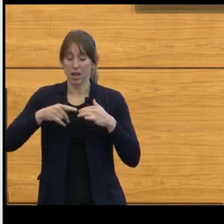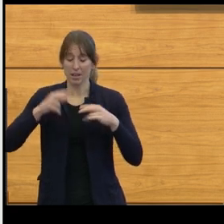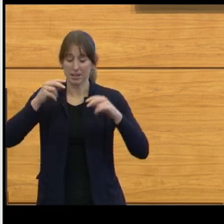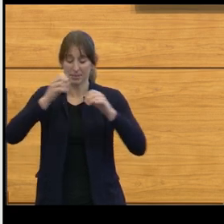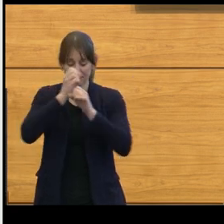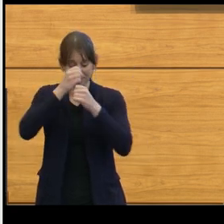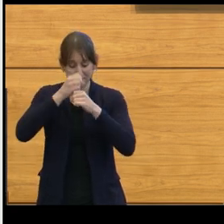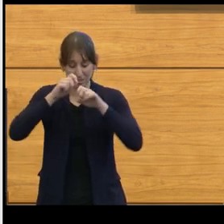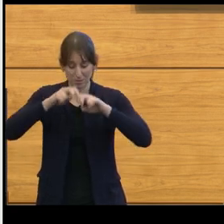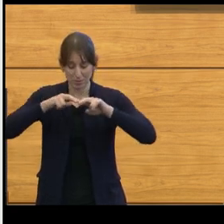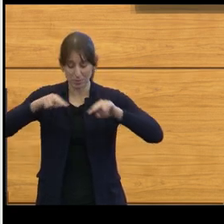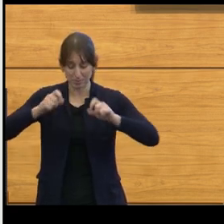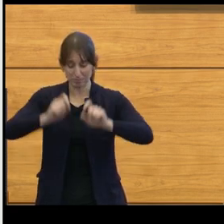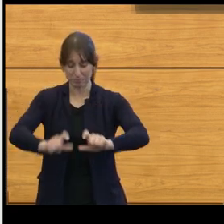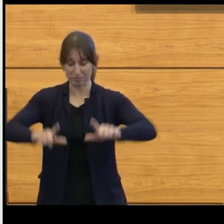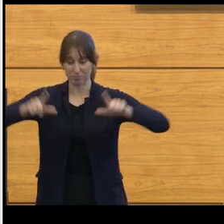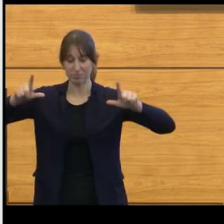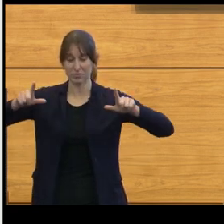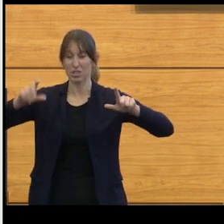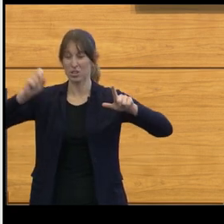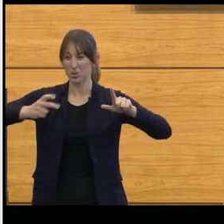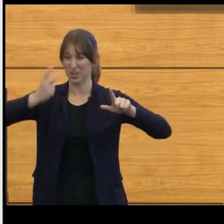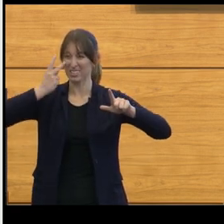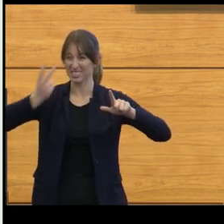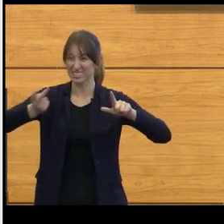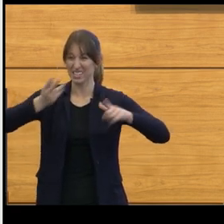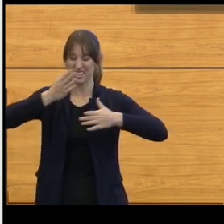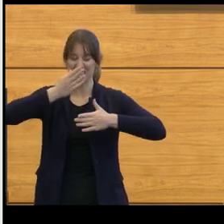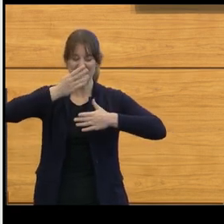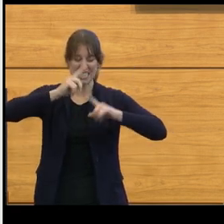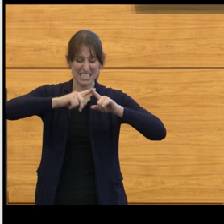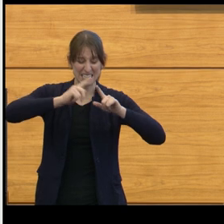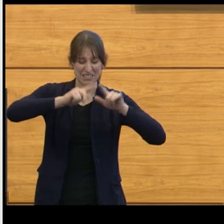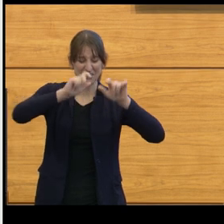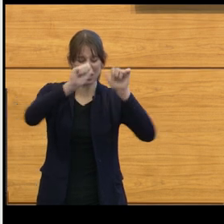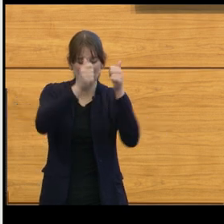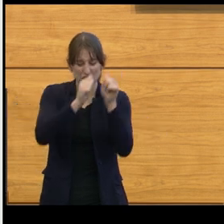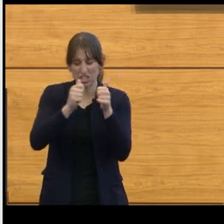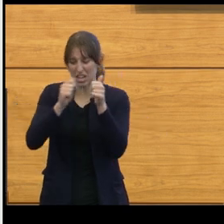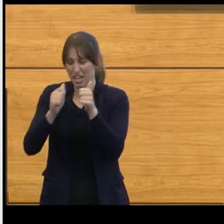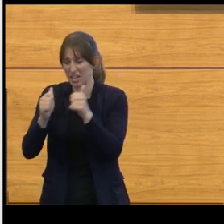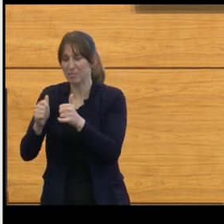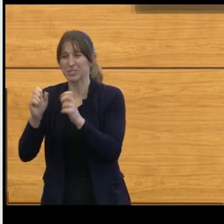in which there was a more nodular finding. And then we had some that had more features of anaplasia